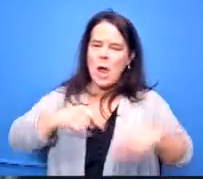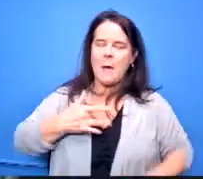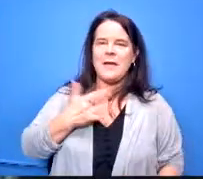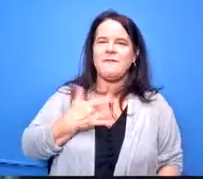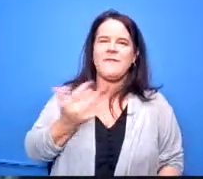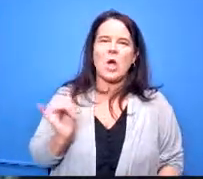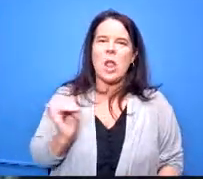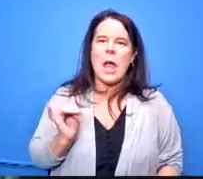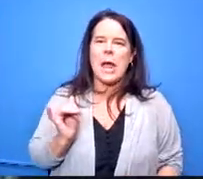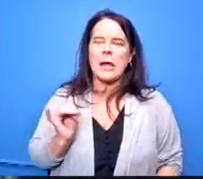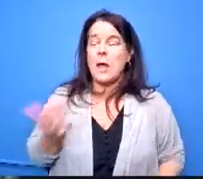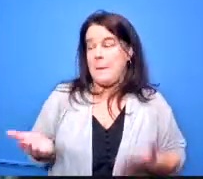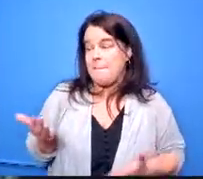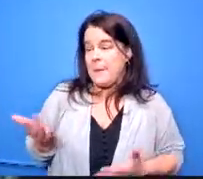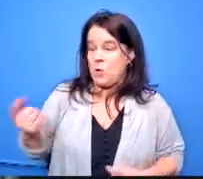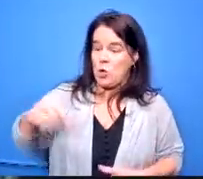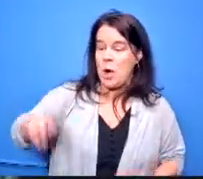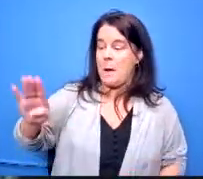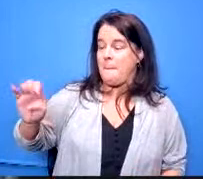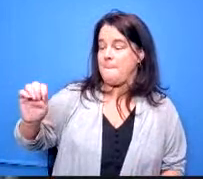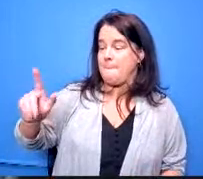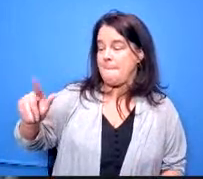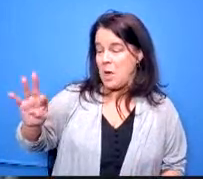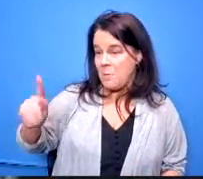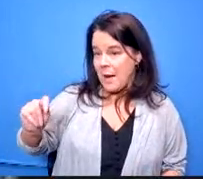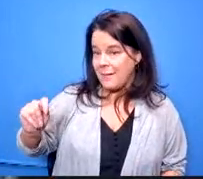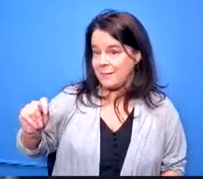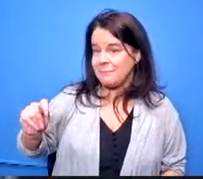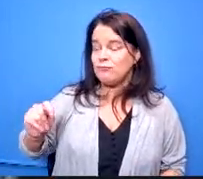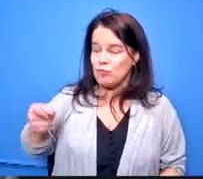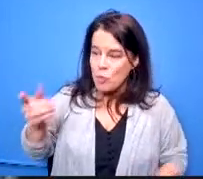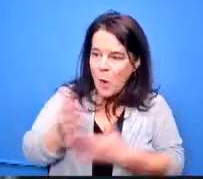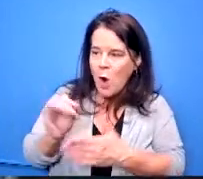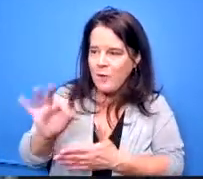into belmont you you're part of belmont you're coming to dunbar you're bringing something there